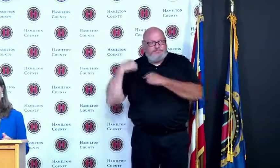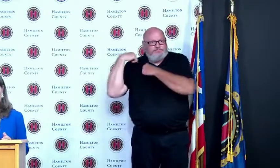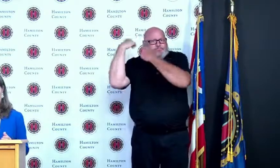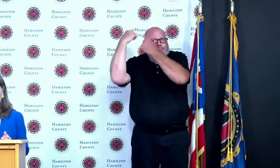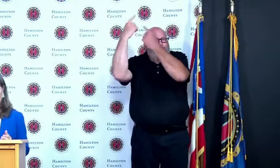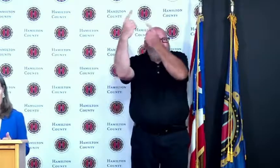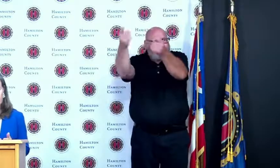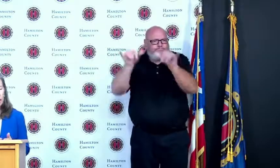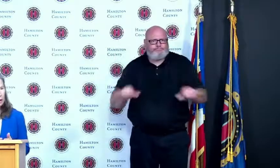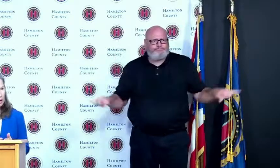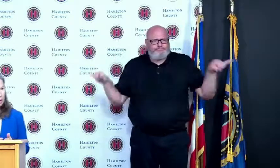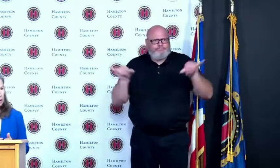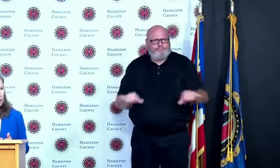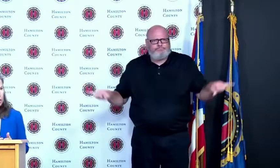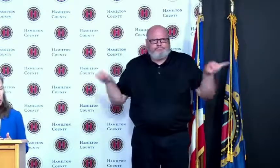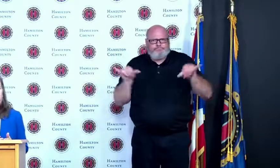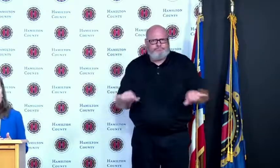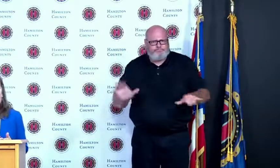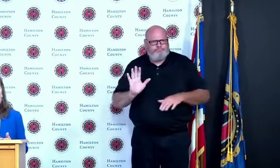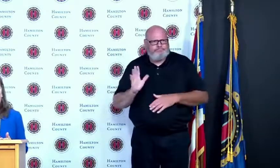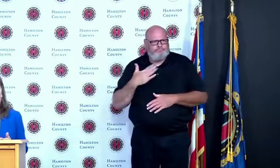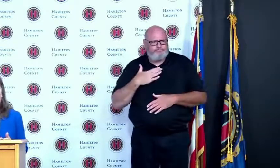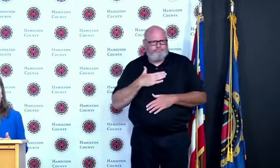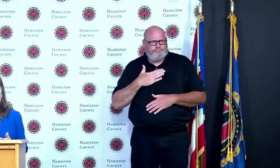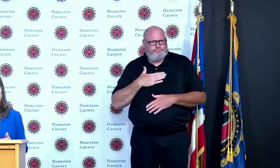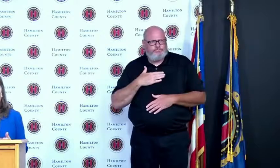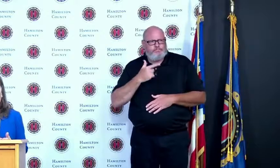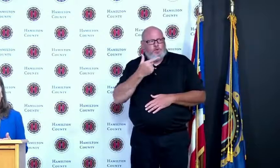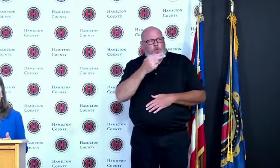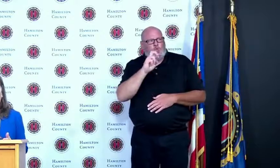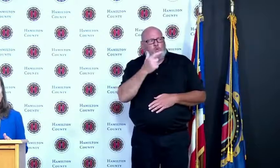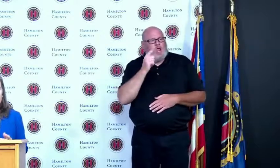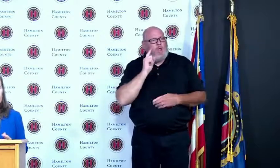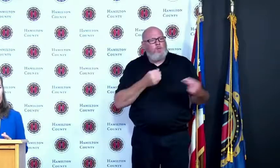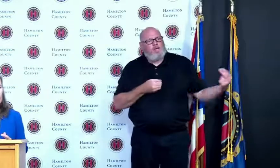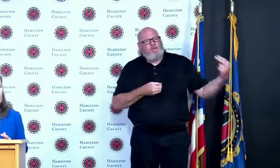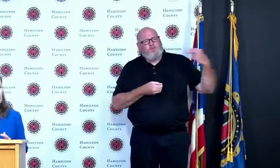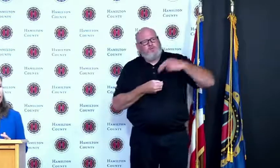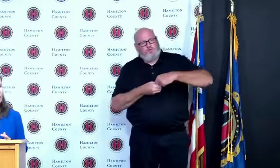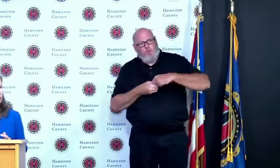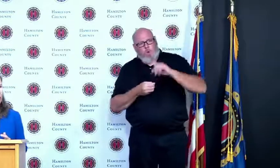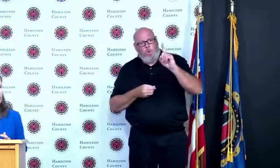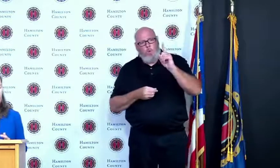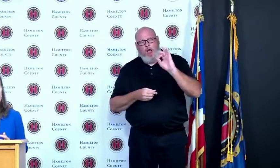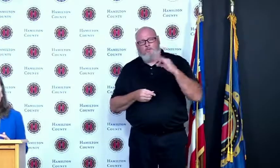is Greg coming in to one of the staff meetings once a month he's been coming in every other week